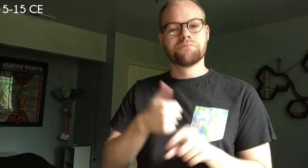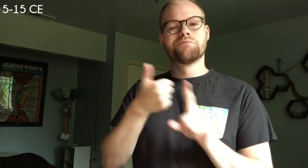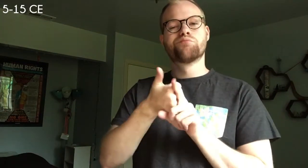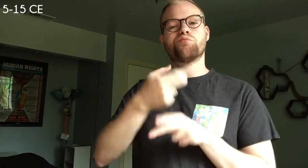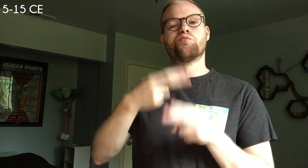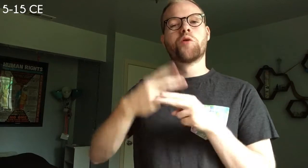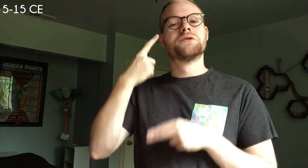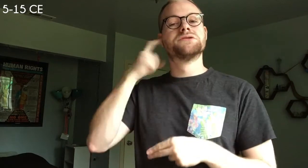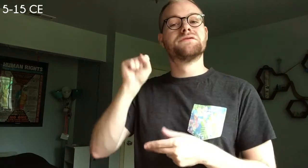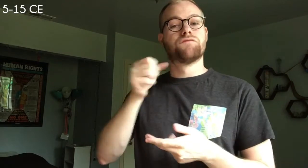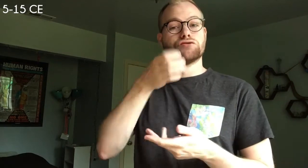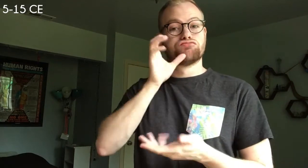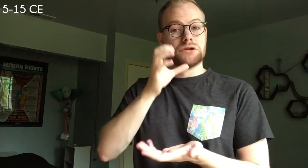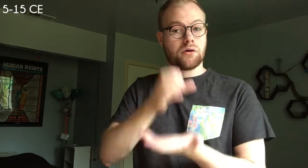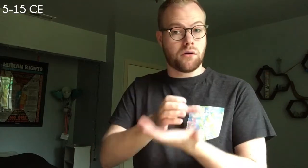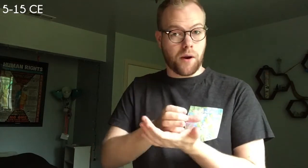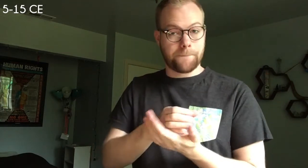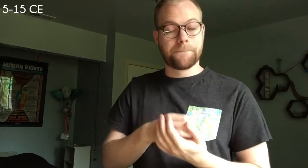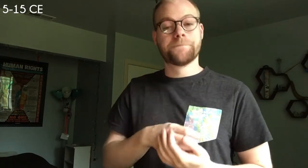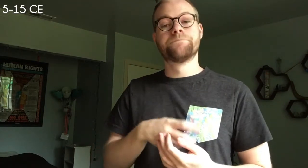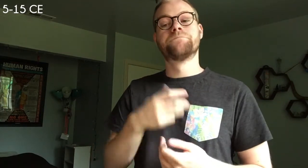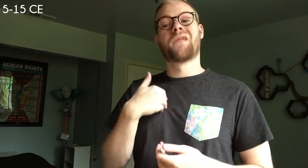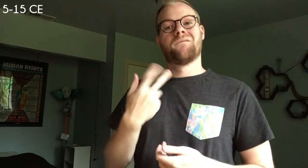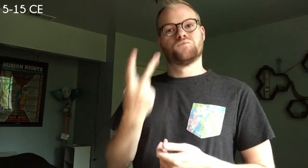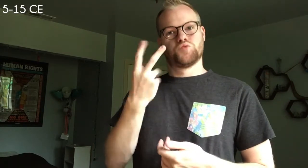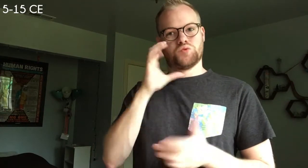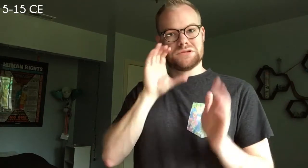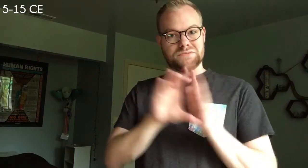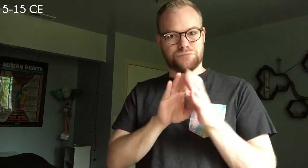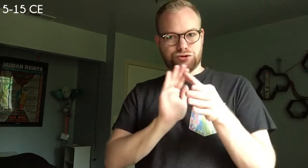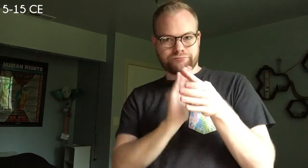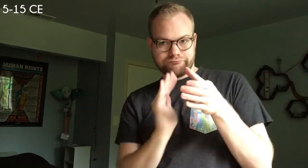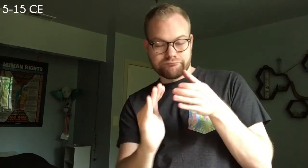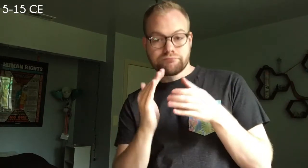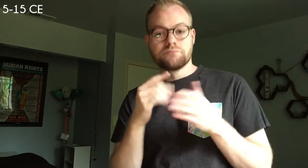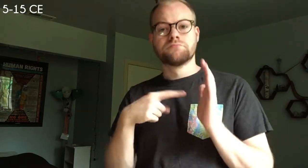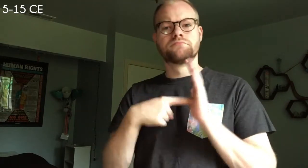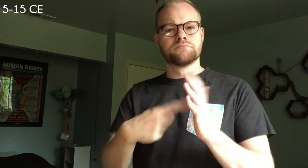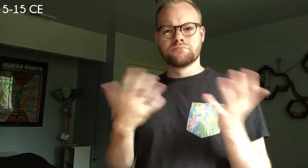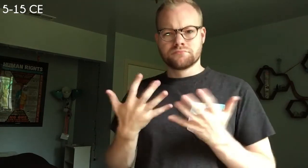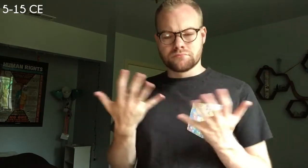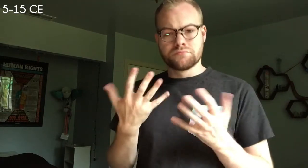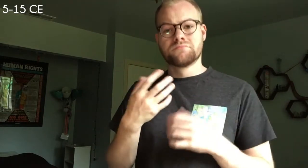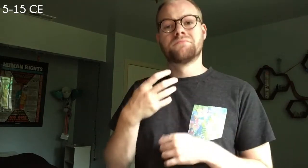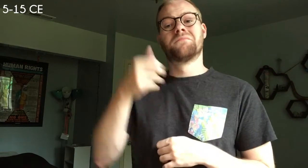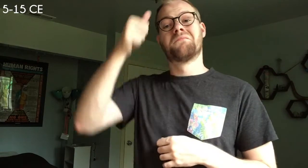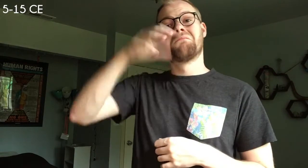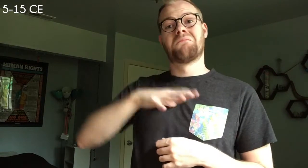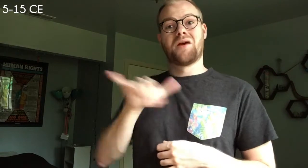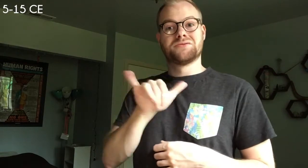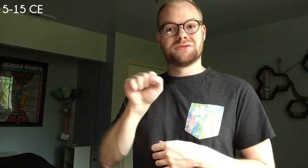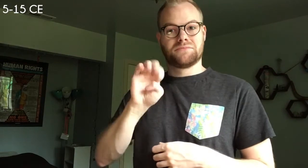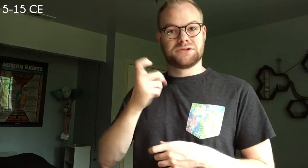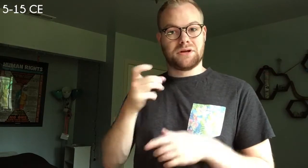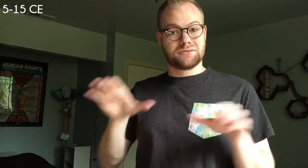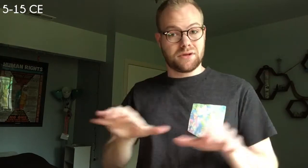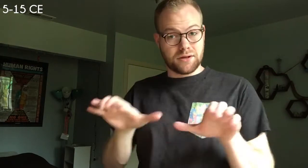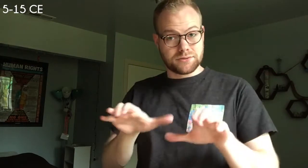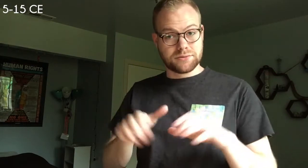a Roman silver drinking cup decorated in relief with two images of male same-sex acts.